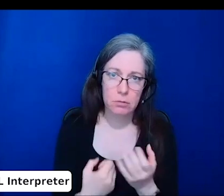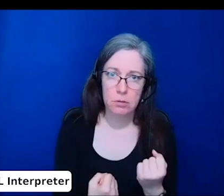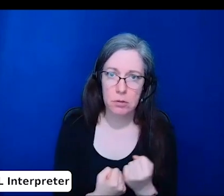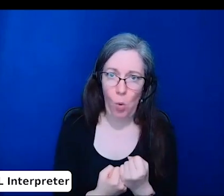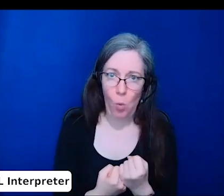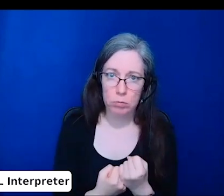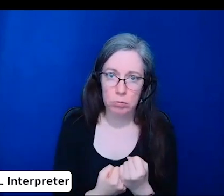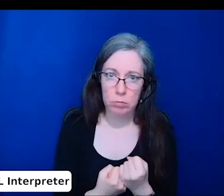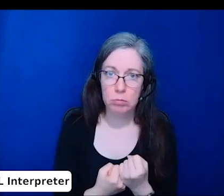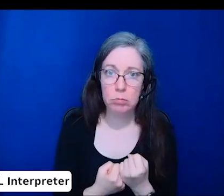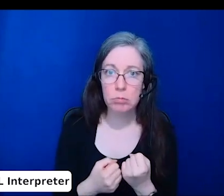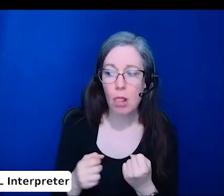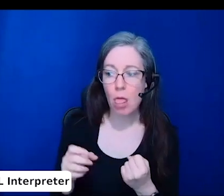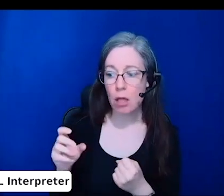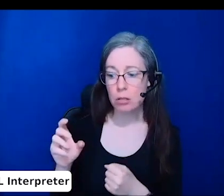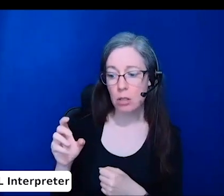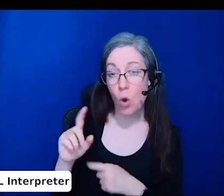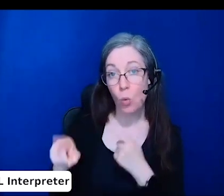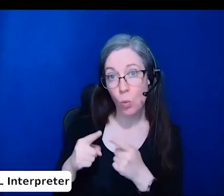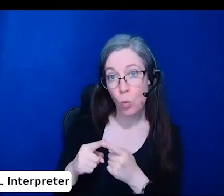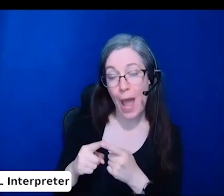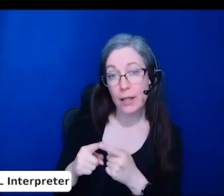are involved in research, the research outcomes are--